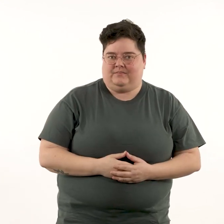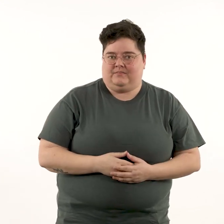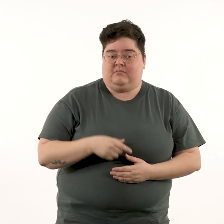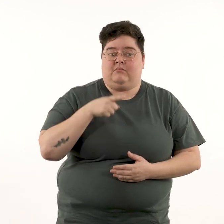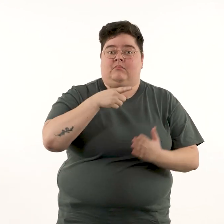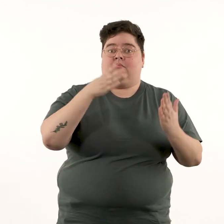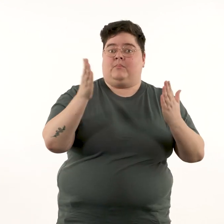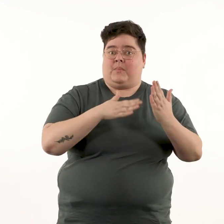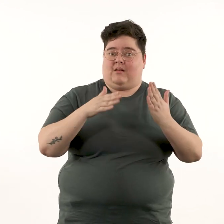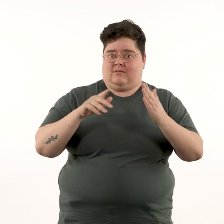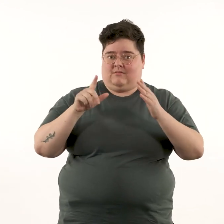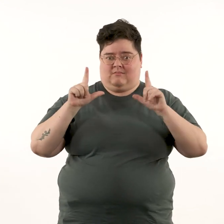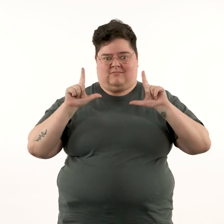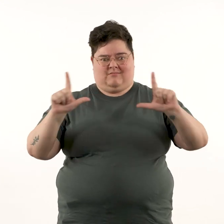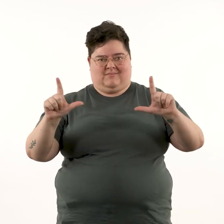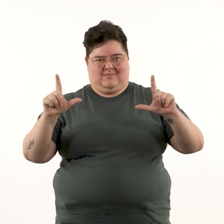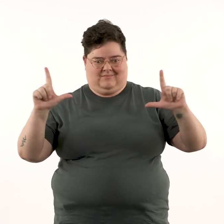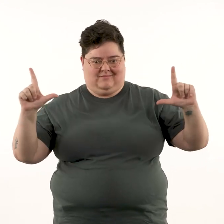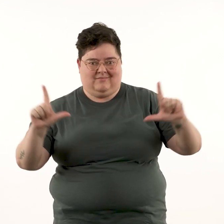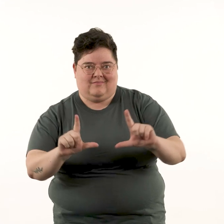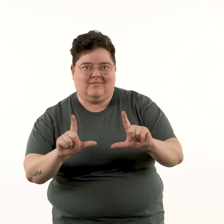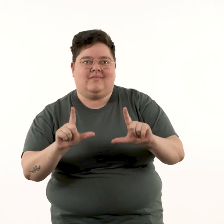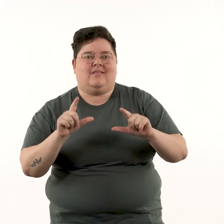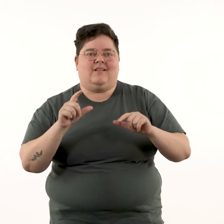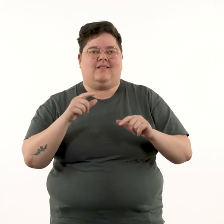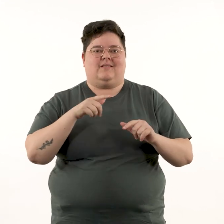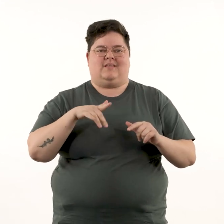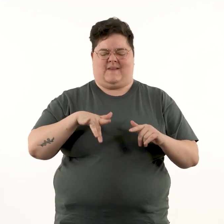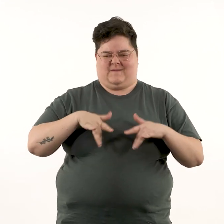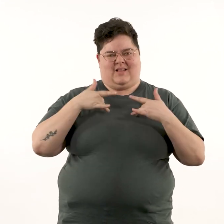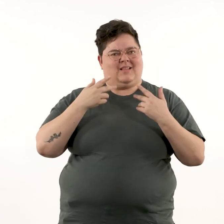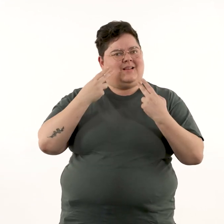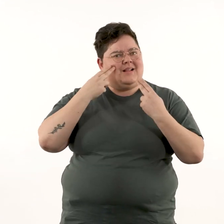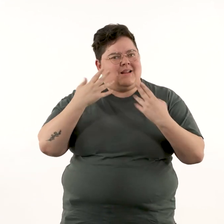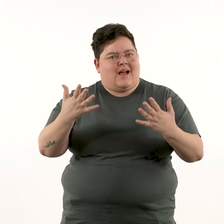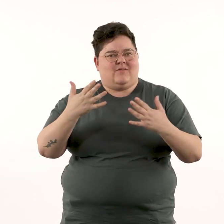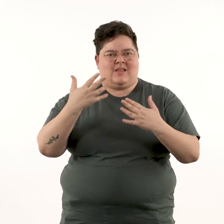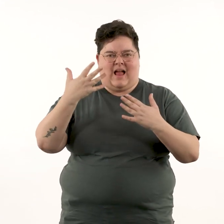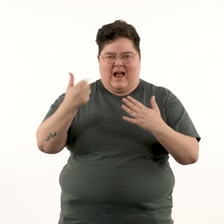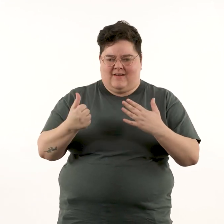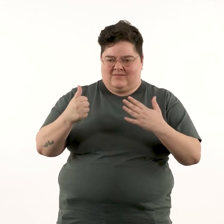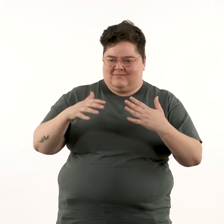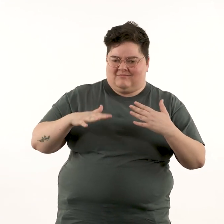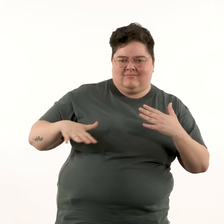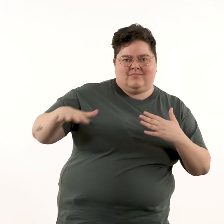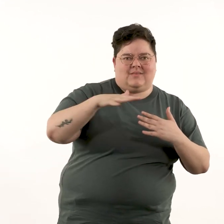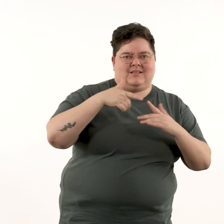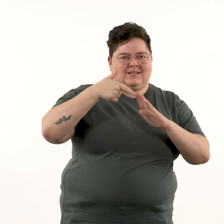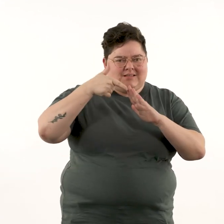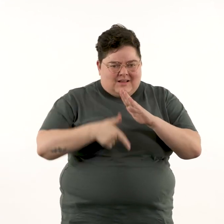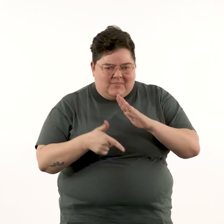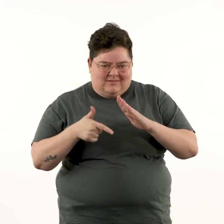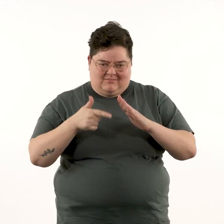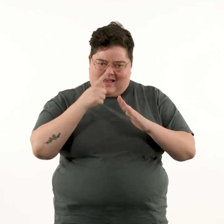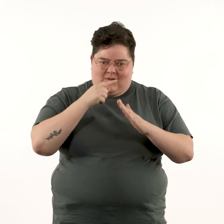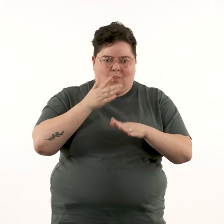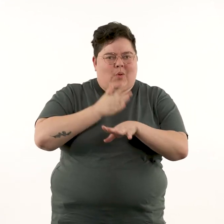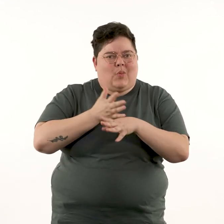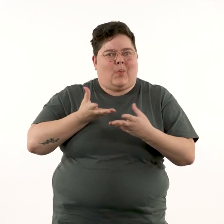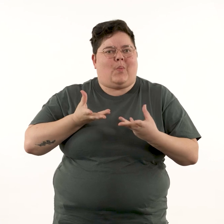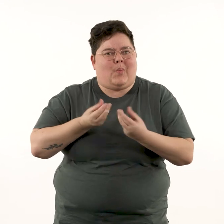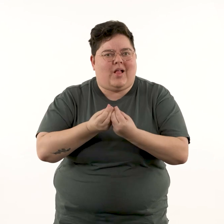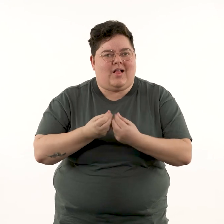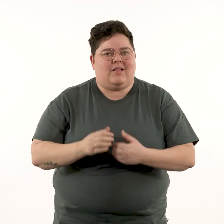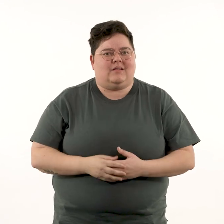‘When painting from these dioramic gardens there is still a kind of naturalistic space or depth to work from.